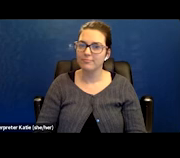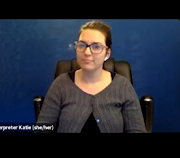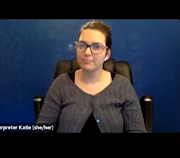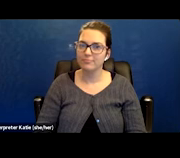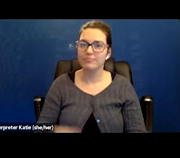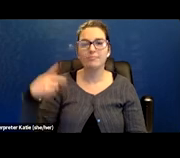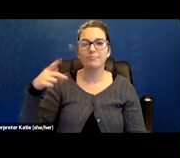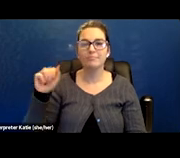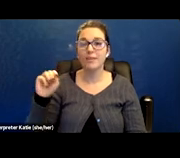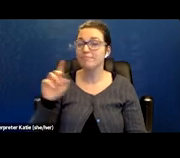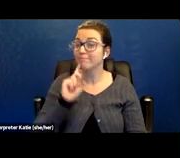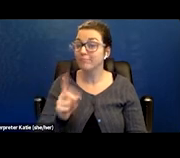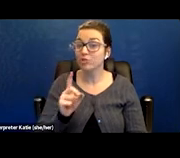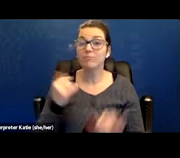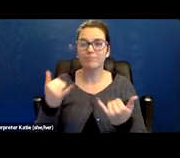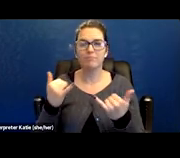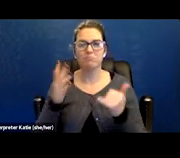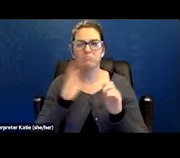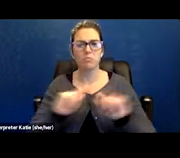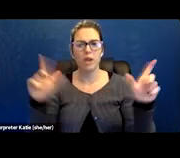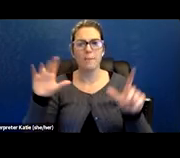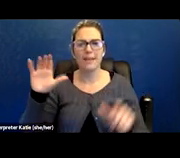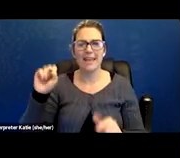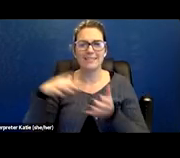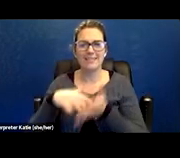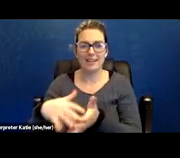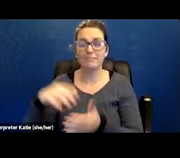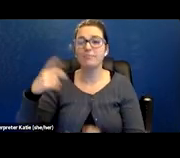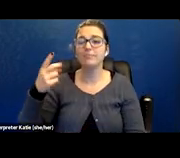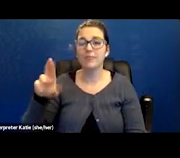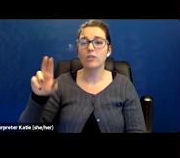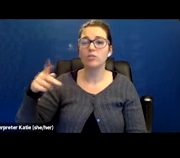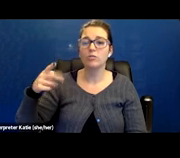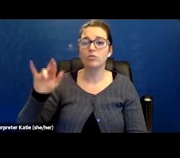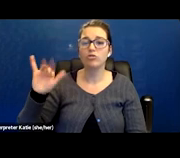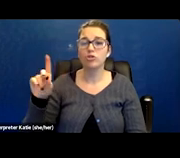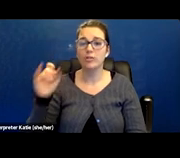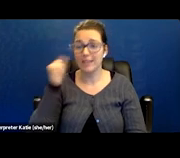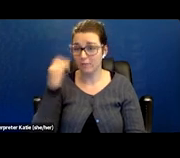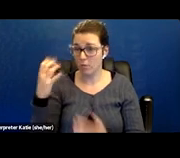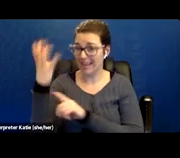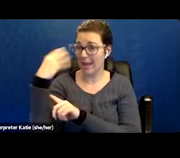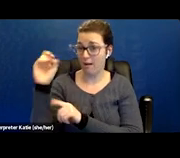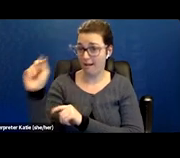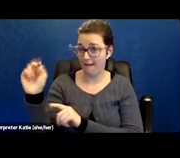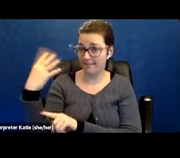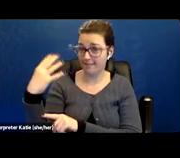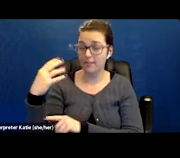[Pam] Here we go George and Lisa. We'll bring up the case study and Dr. Pritchard, if you want to camera up and Julie's going to